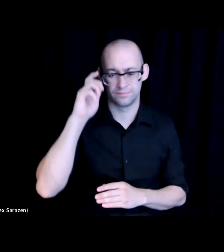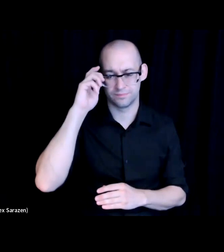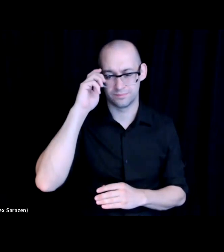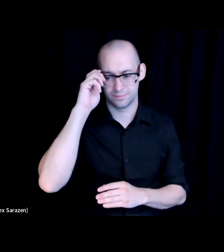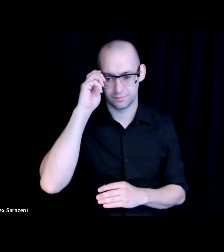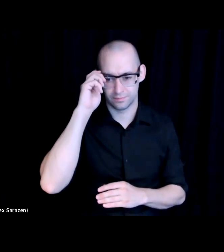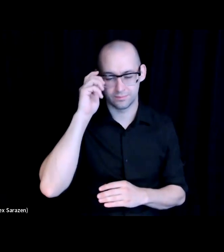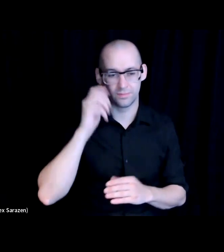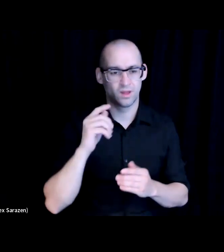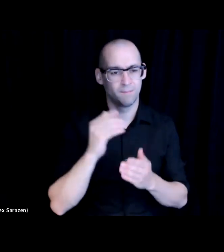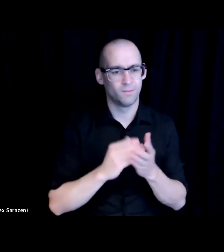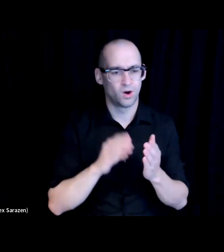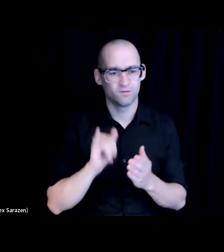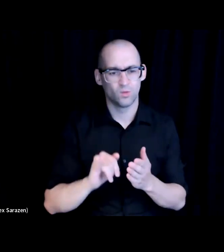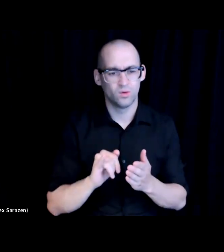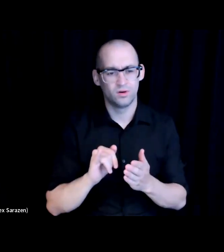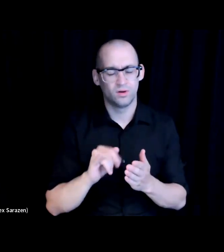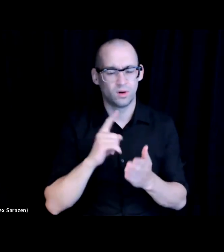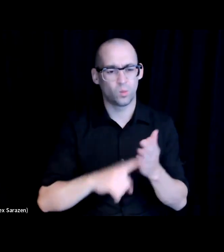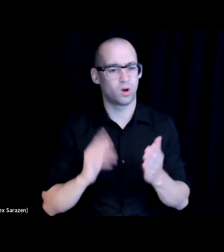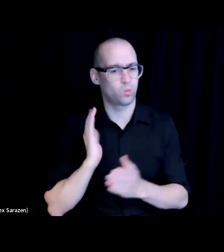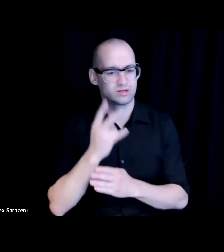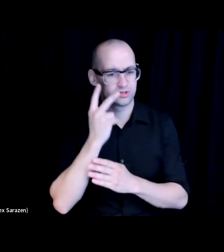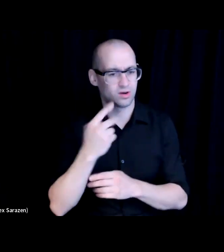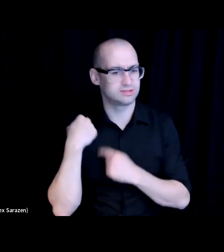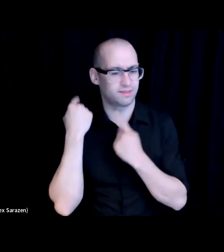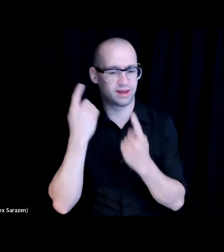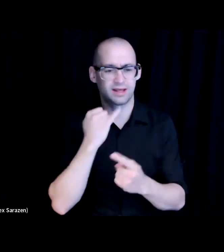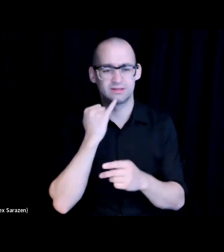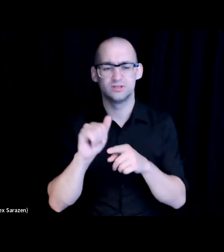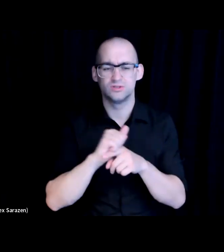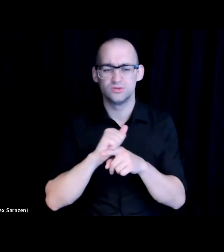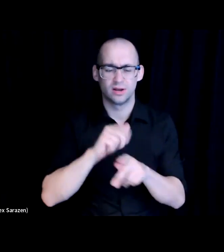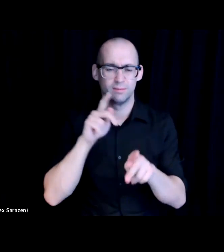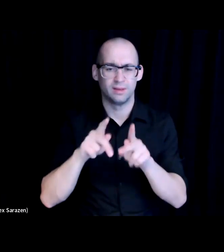since then is that we did really great work in training people into STEM careers, but